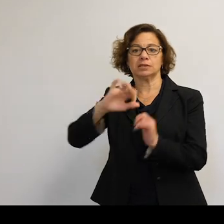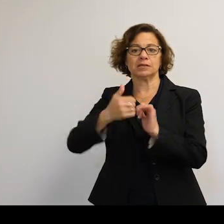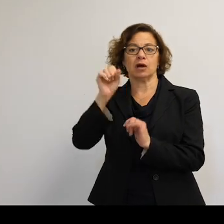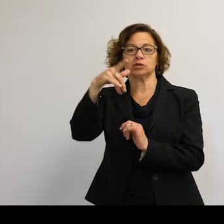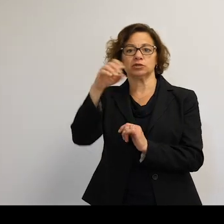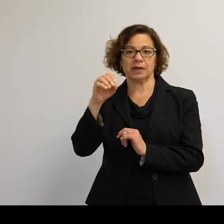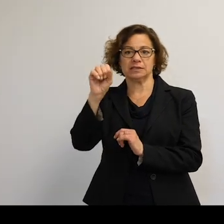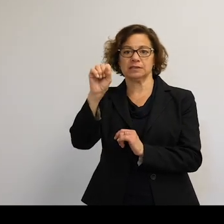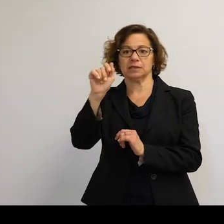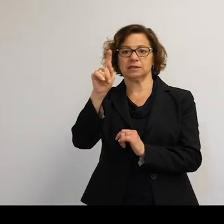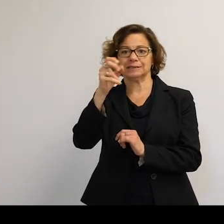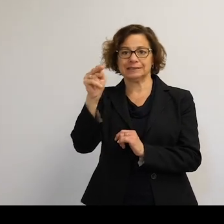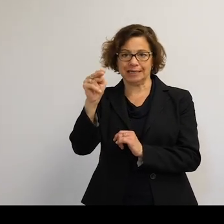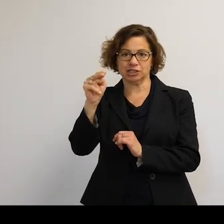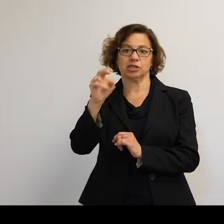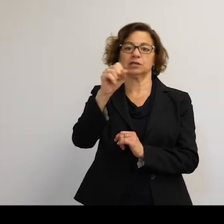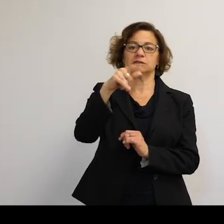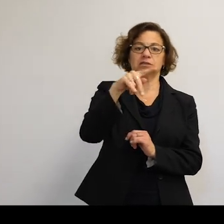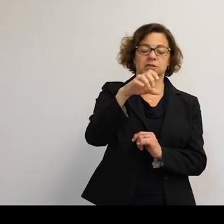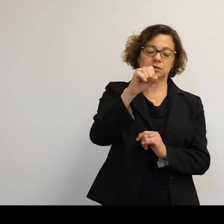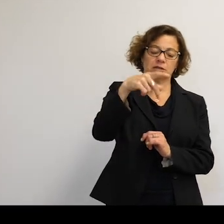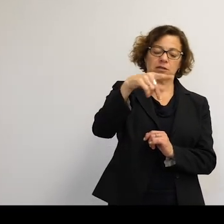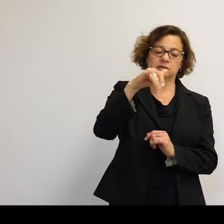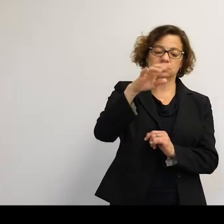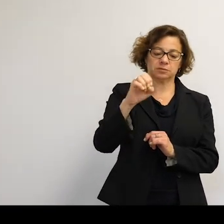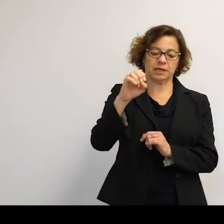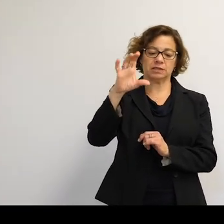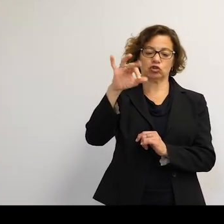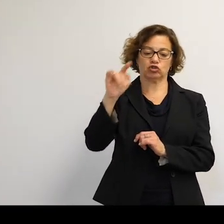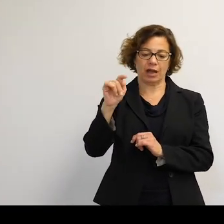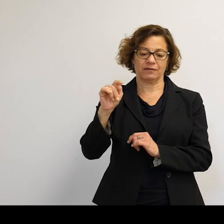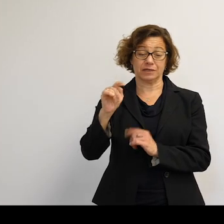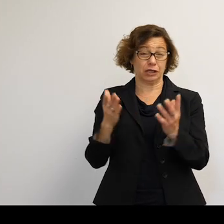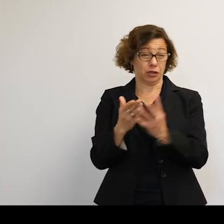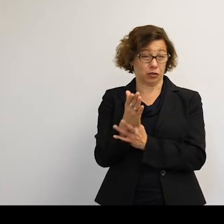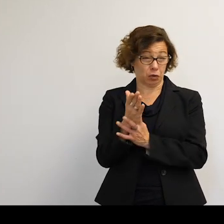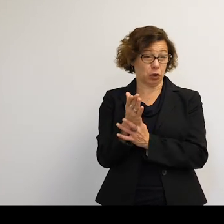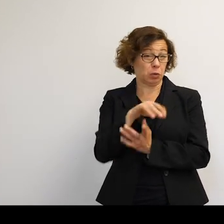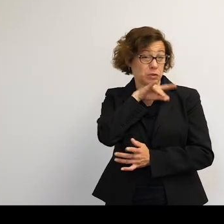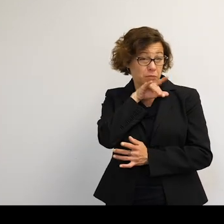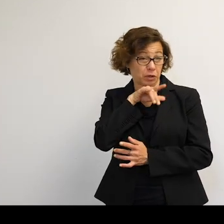station spacecraft get through all this debris? Well, it's a excellent question-- a very common question.